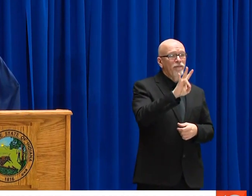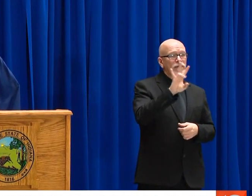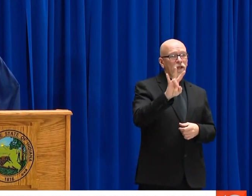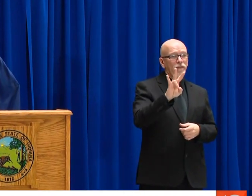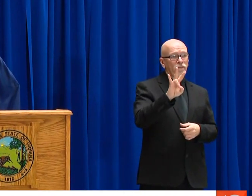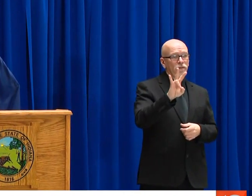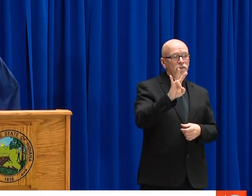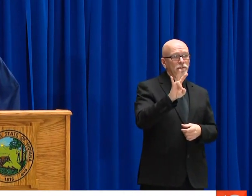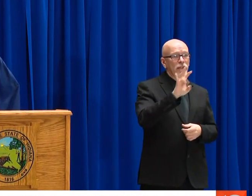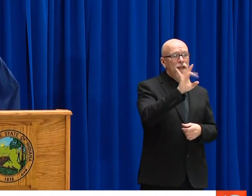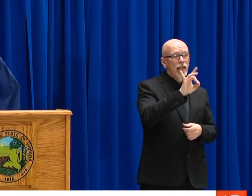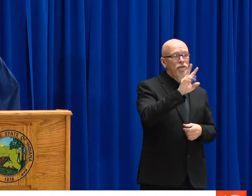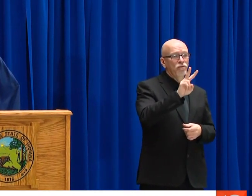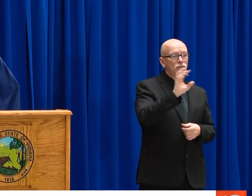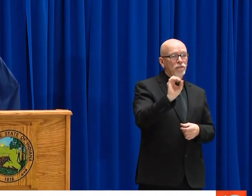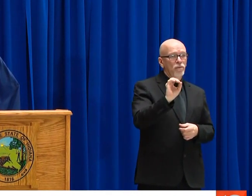00 P.M. EACH DAY.